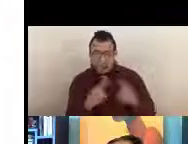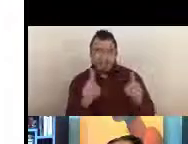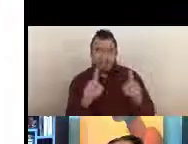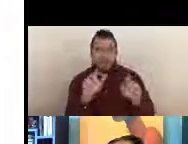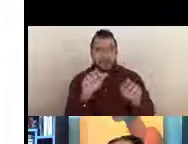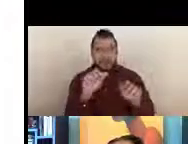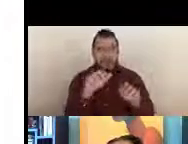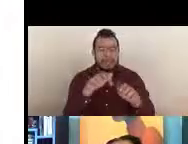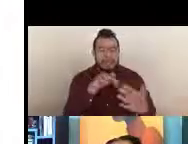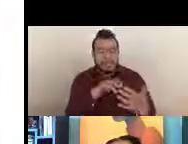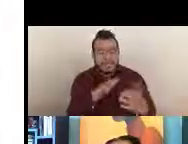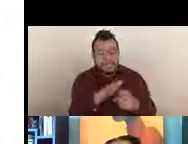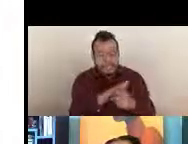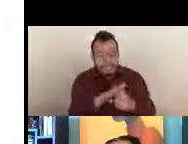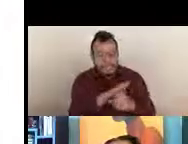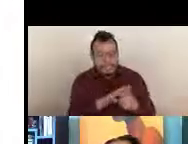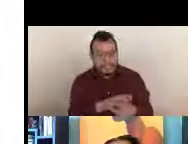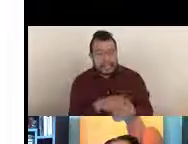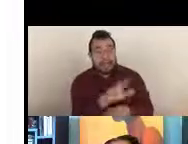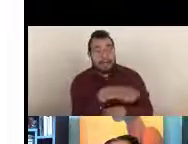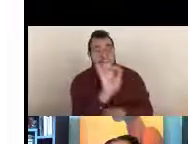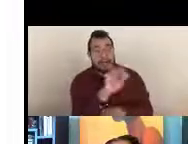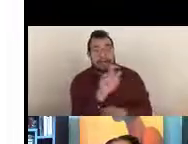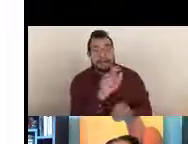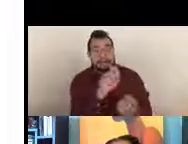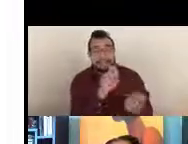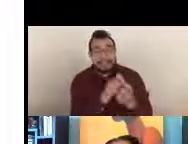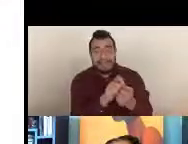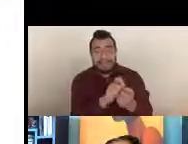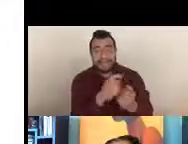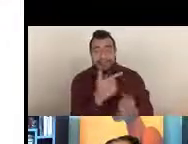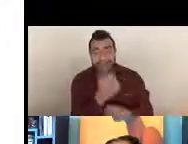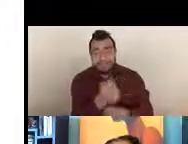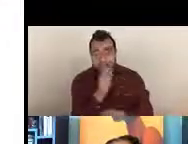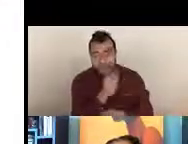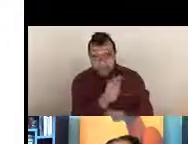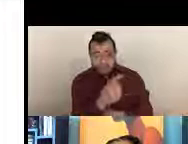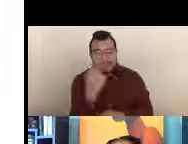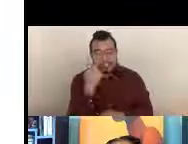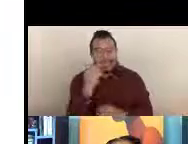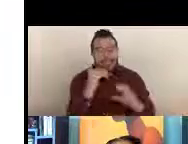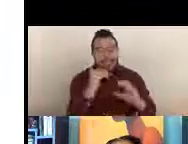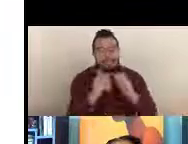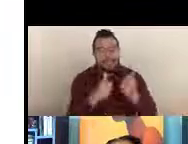and click the particular link that you're interested in, you will see the e-mail address and telephone number